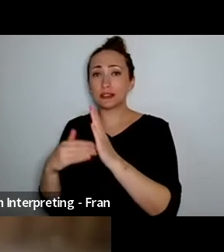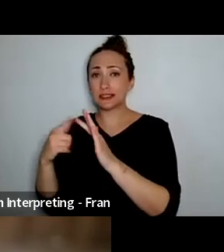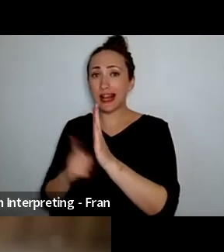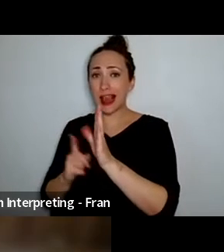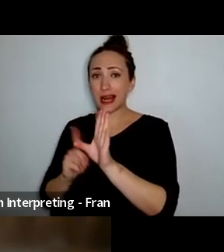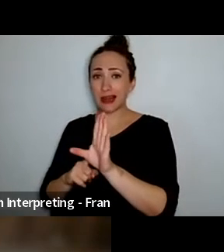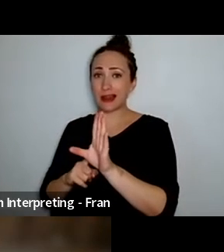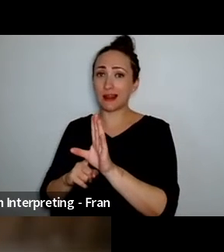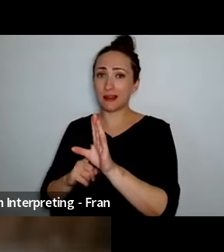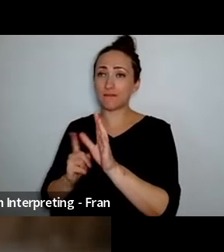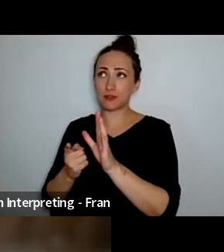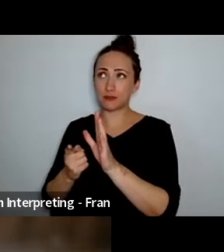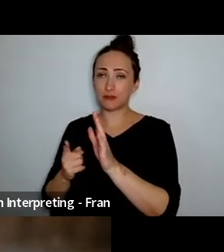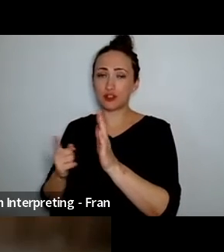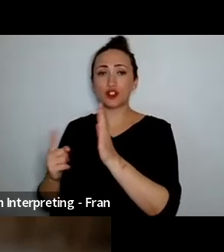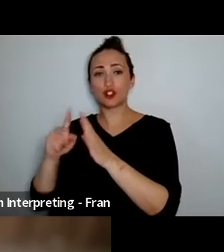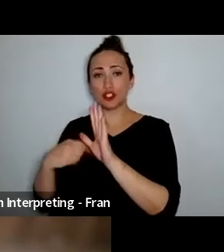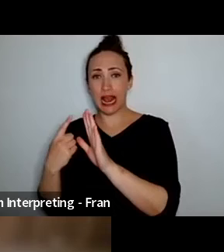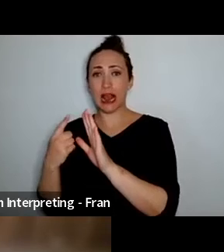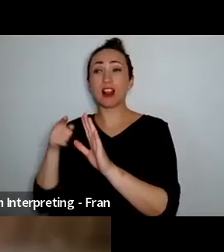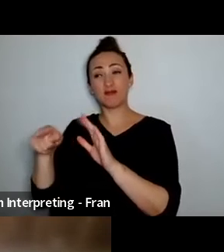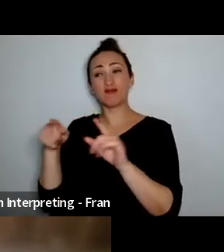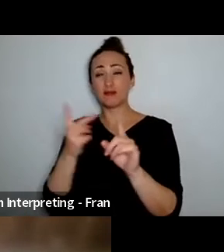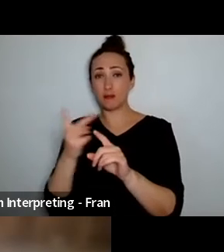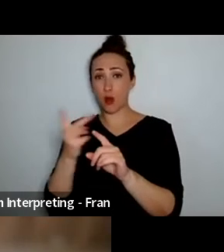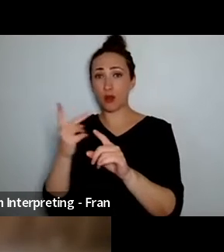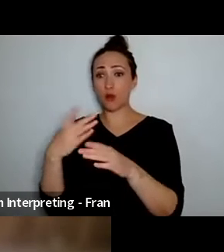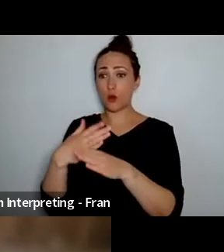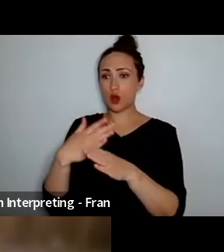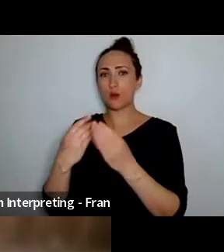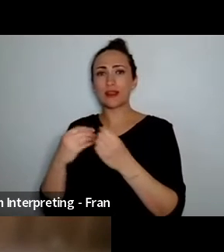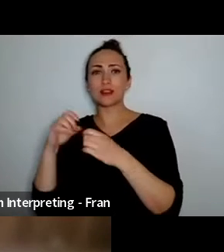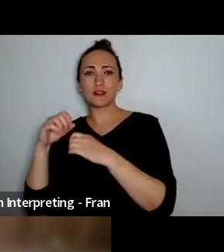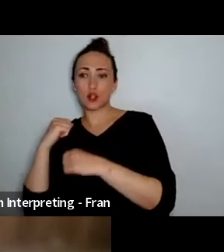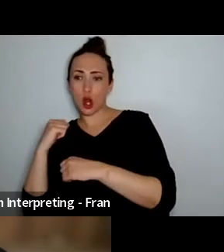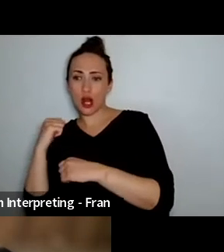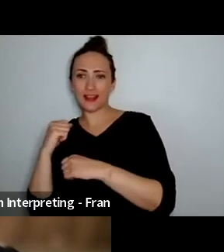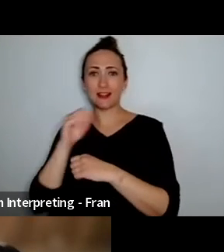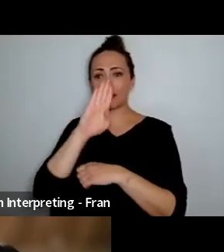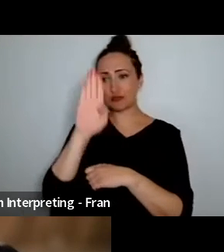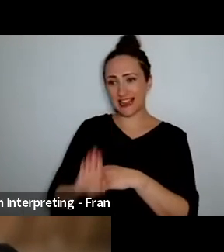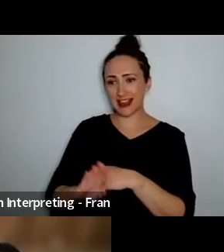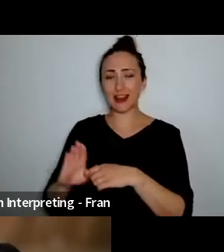between Scotland and Brazil and we ended up making a duet together and we spent time here in Scotland